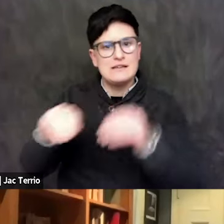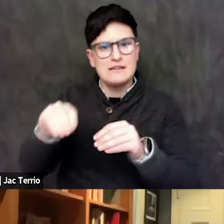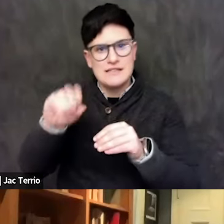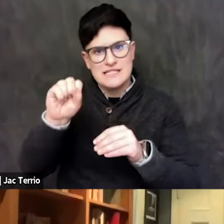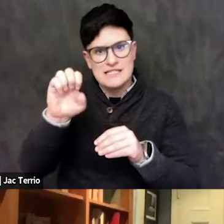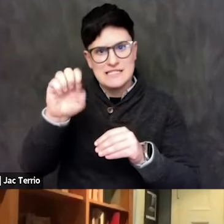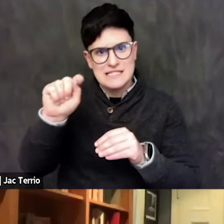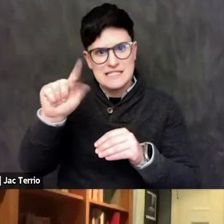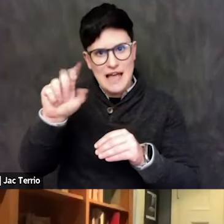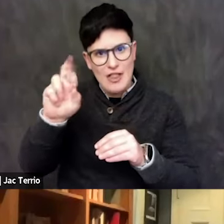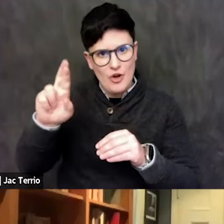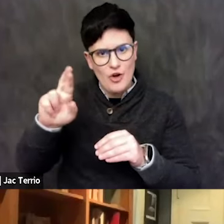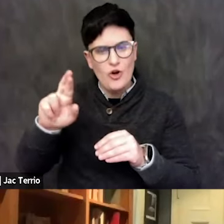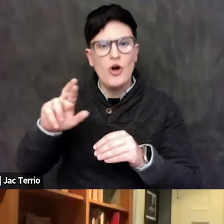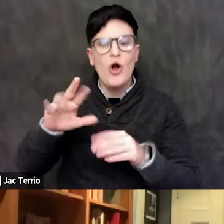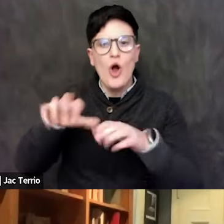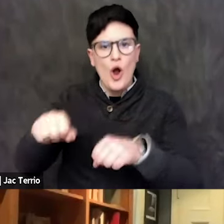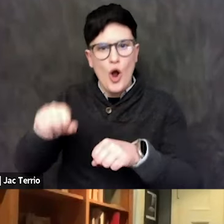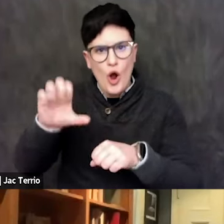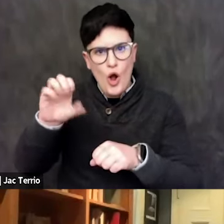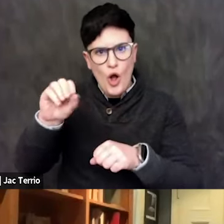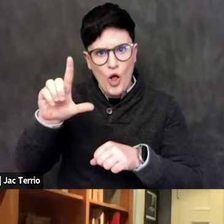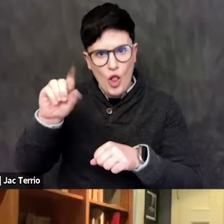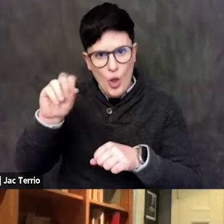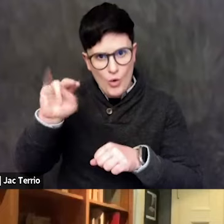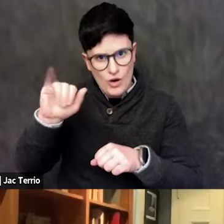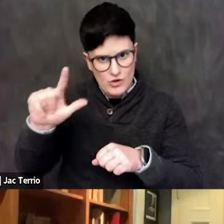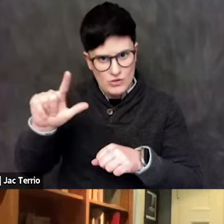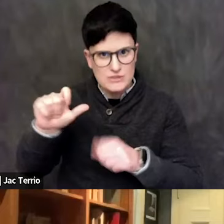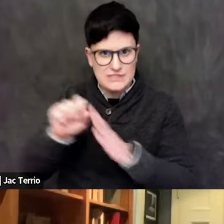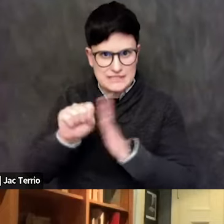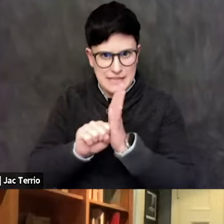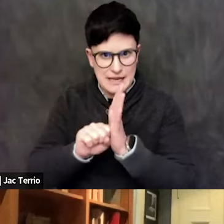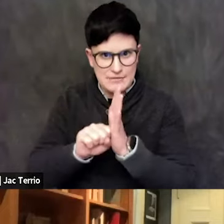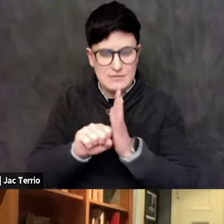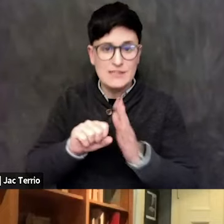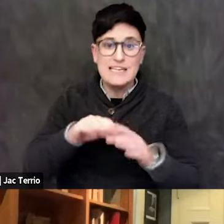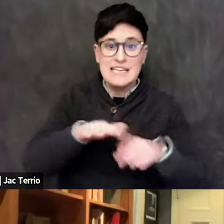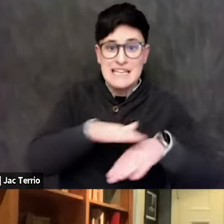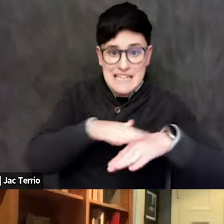So it's the indigenous people are being hurt. And I have in my book, I have the two competing narratives.